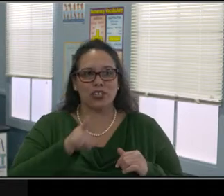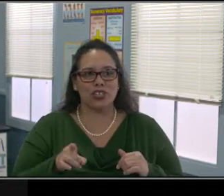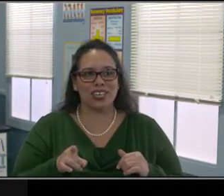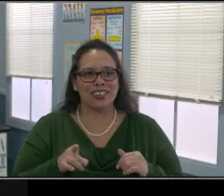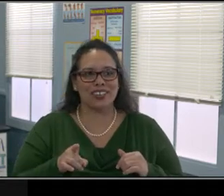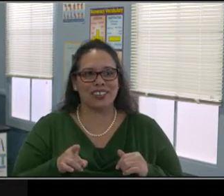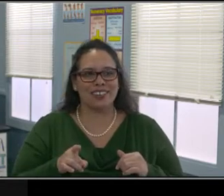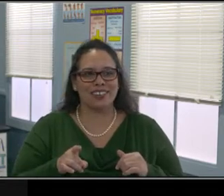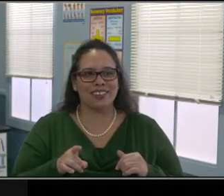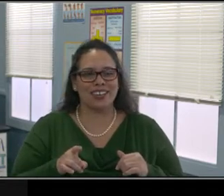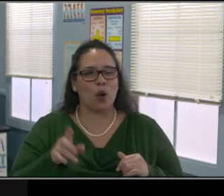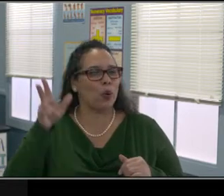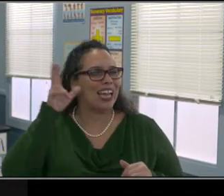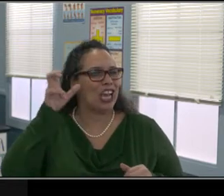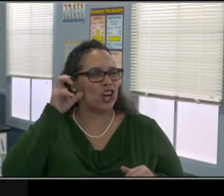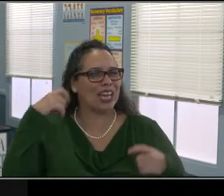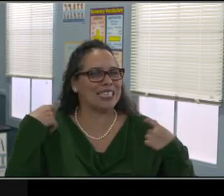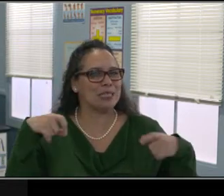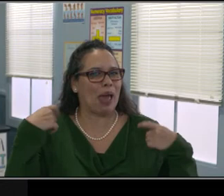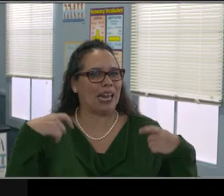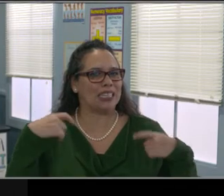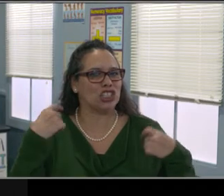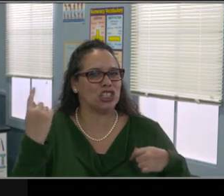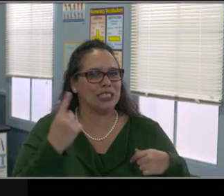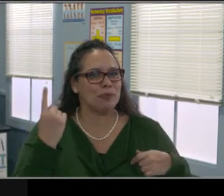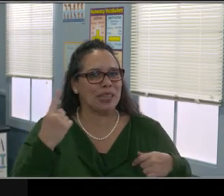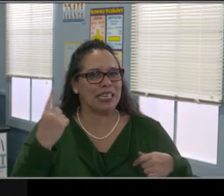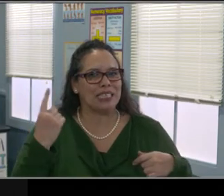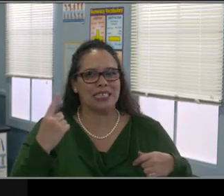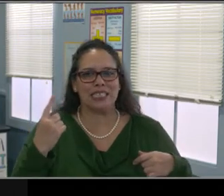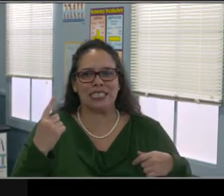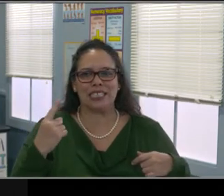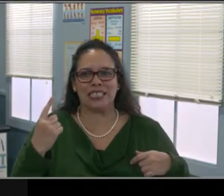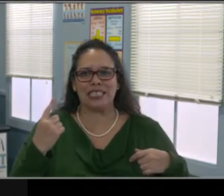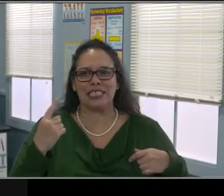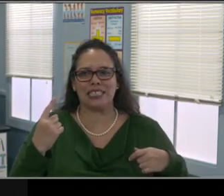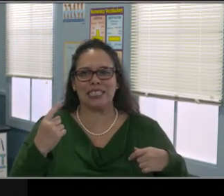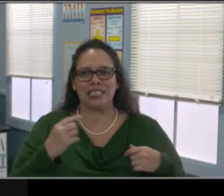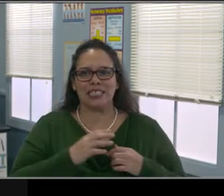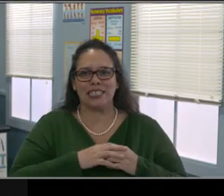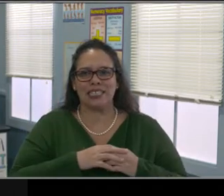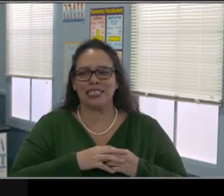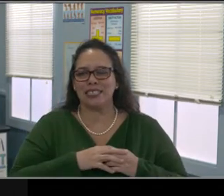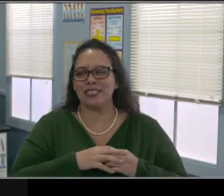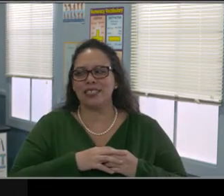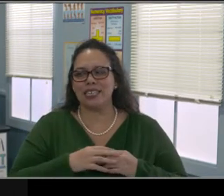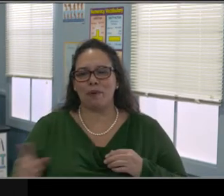you have a parent view account. And then from now through January 5th,